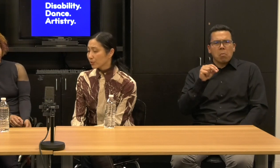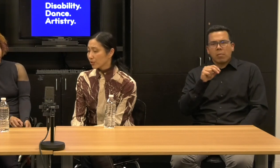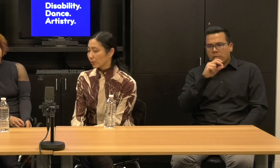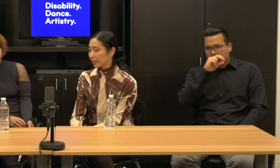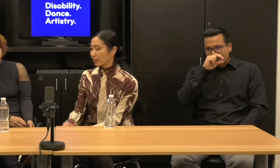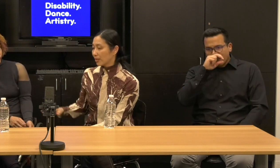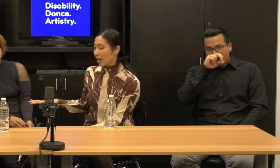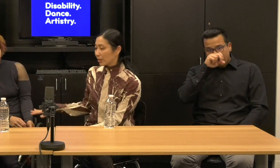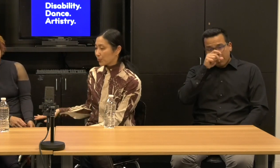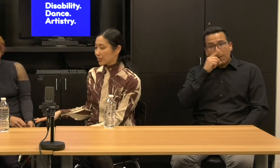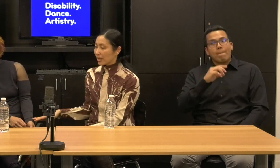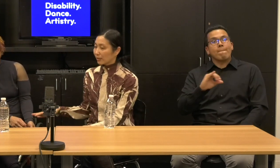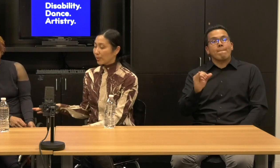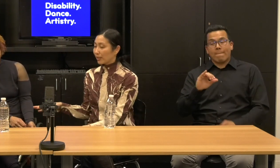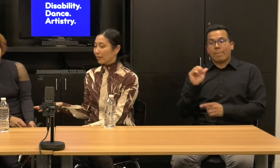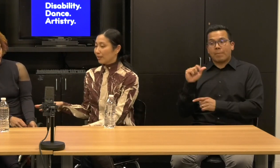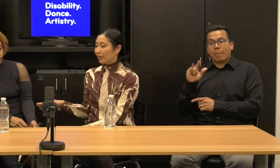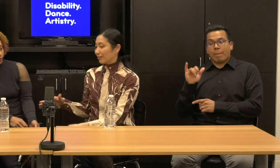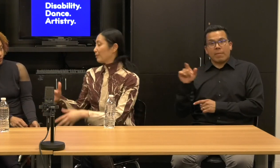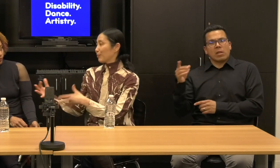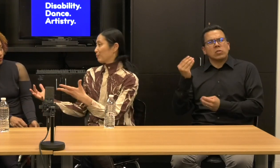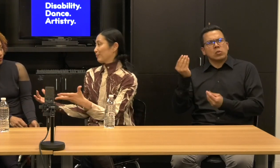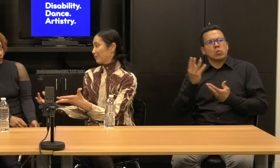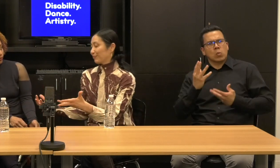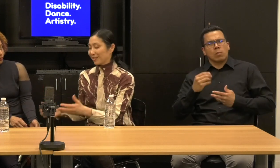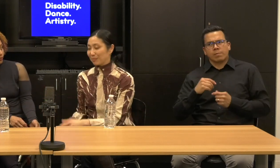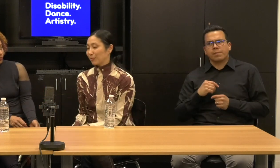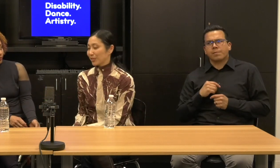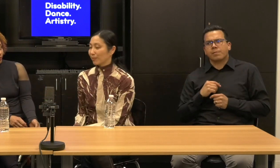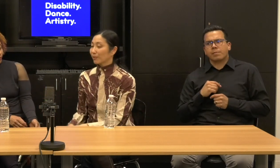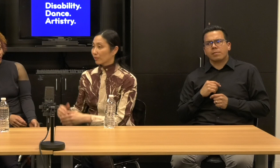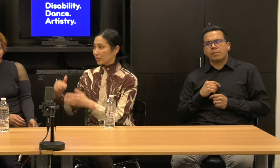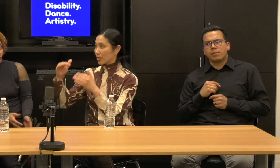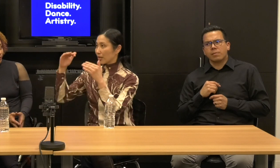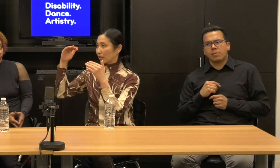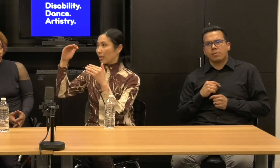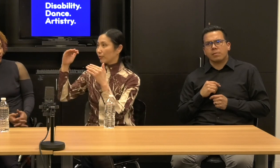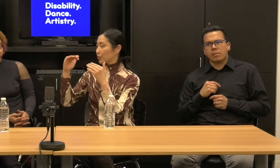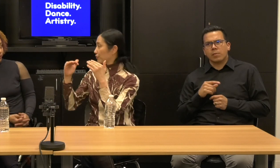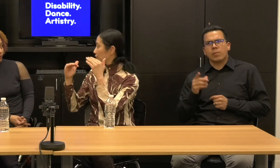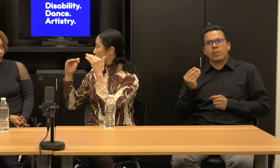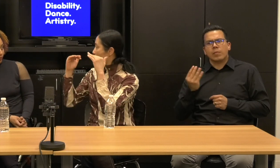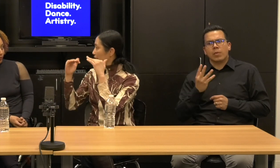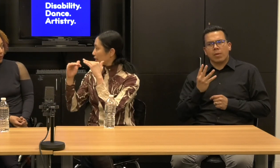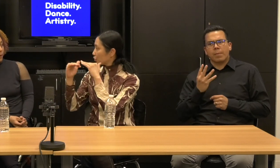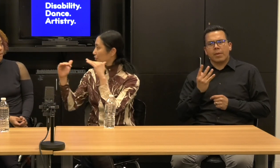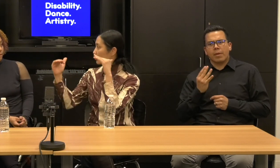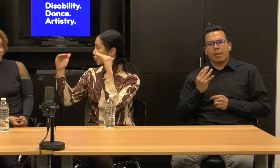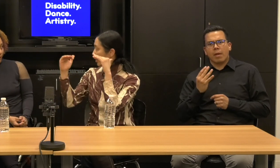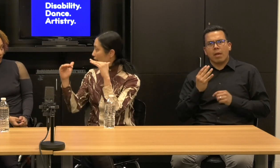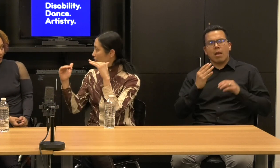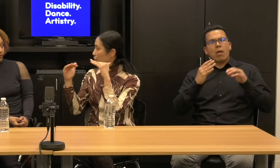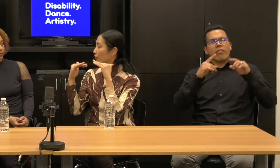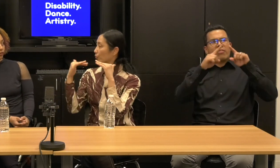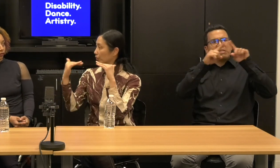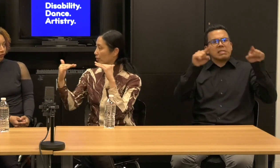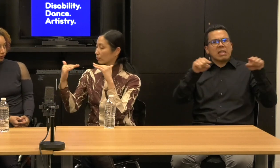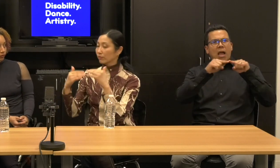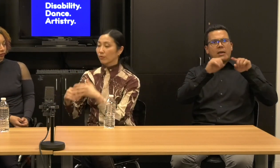And also, like Alice was telling me the levels of the signage has to change for, you know,